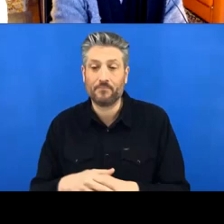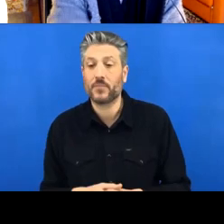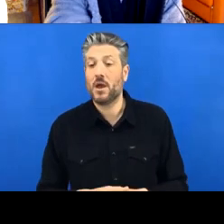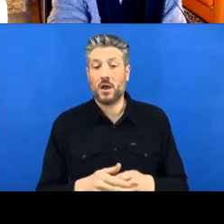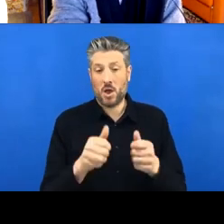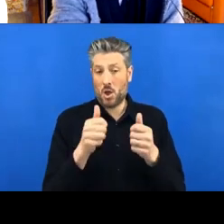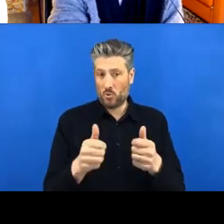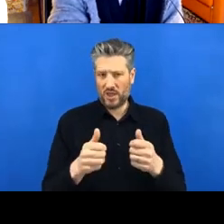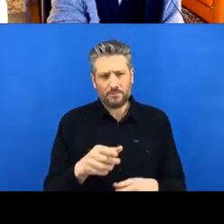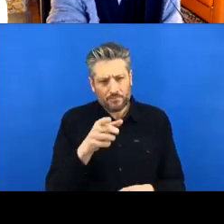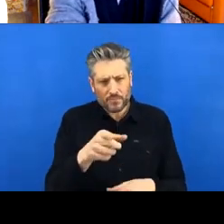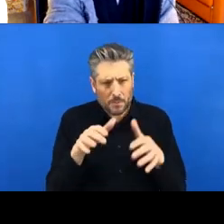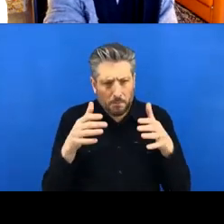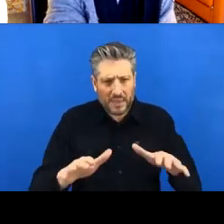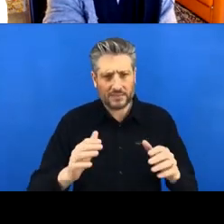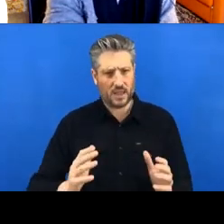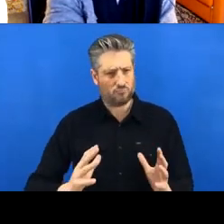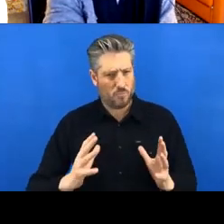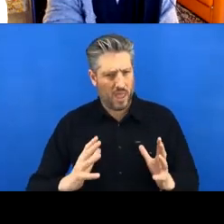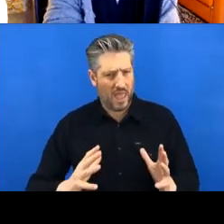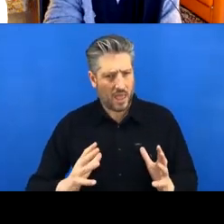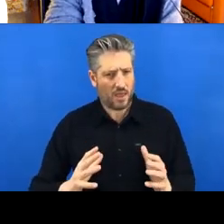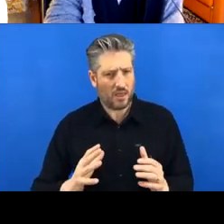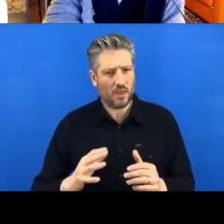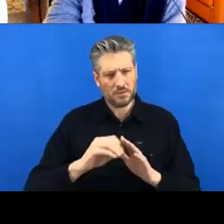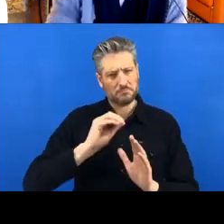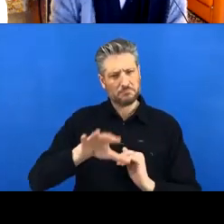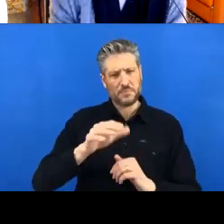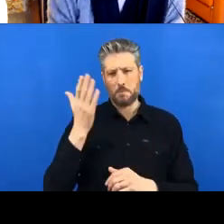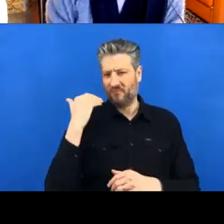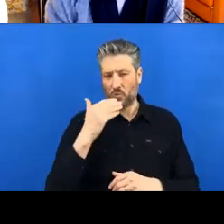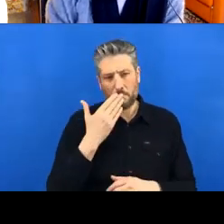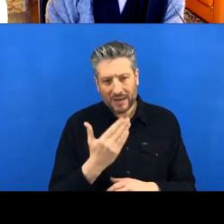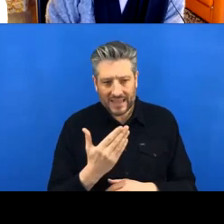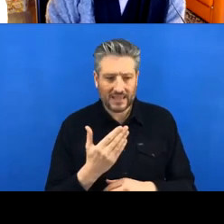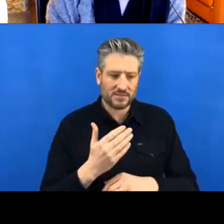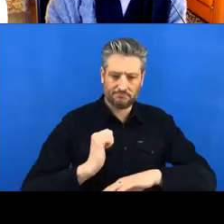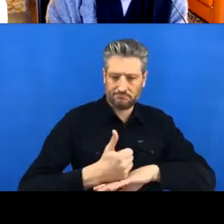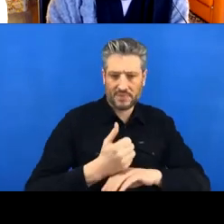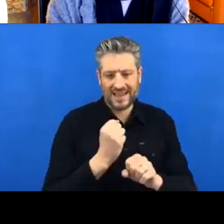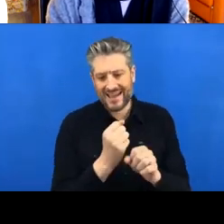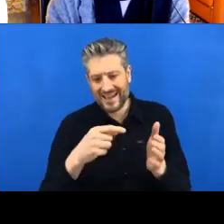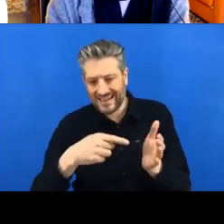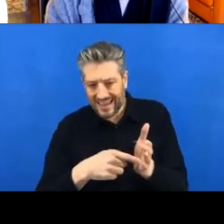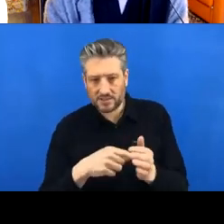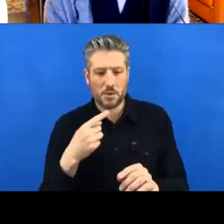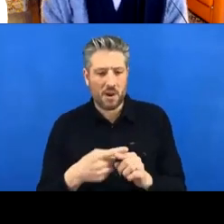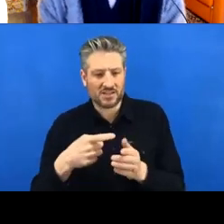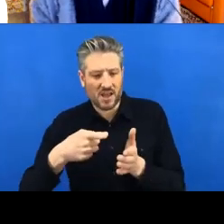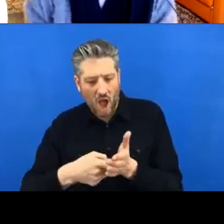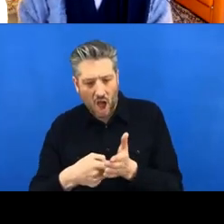which was to make sure that you have Git, GitHub Desktop and RStudio ready to go, as well as making a GitHub account online.